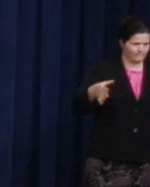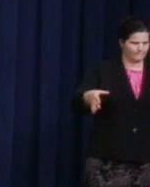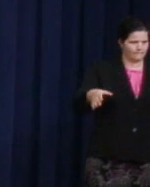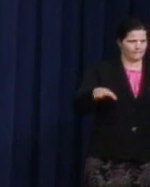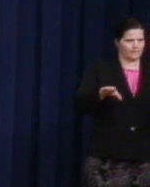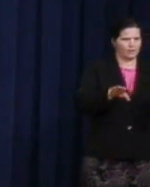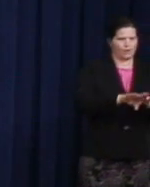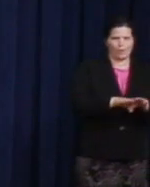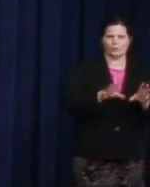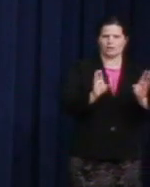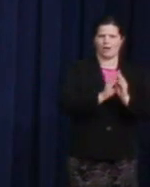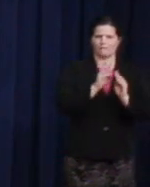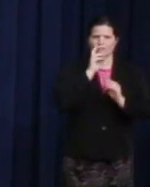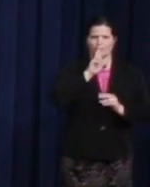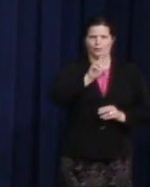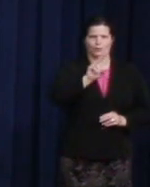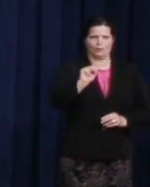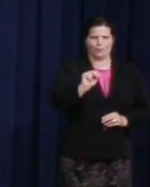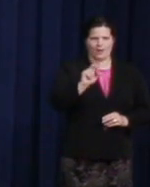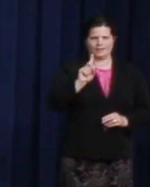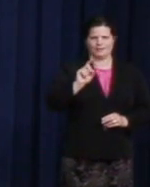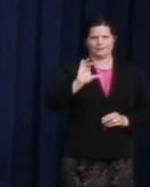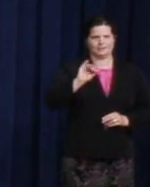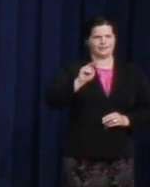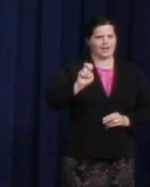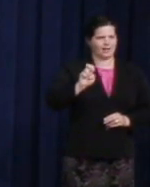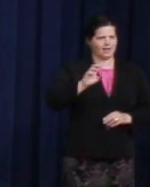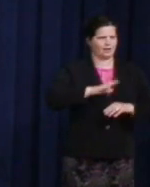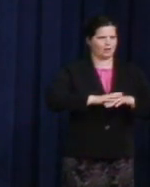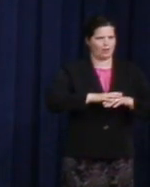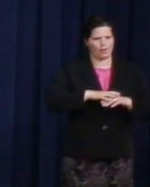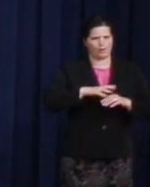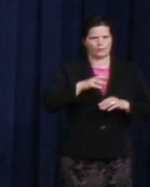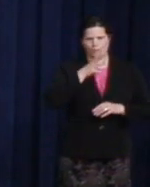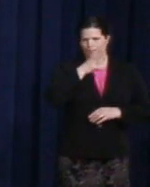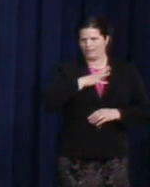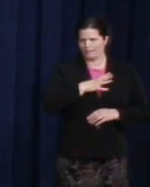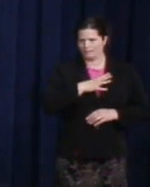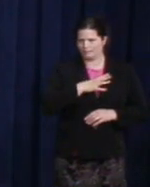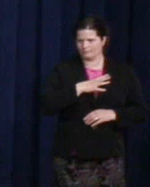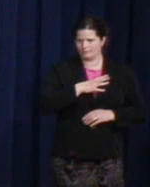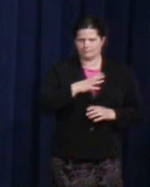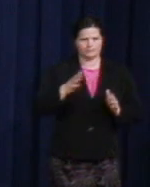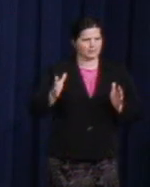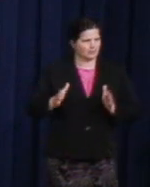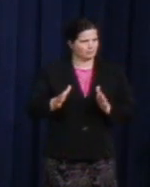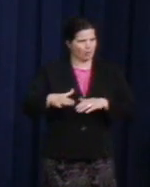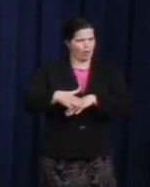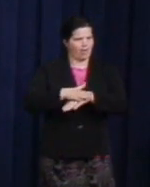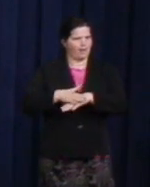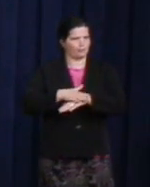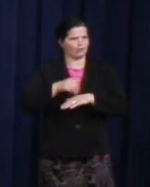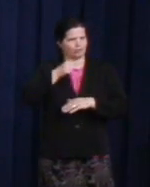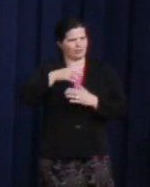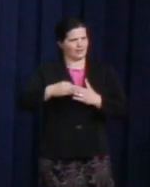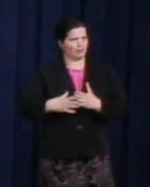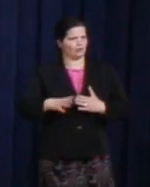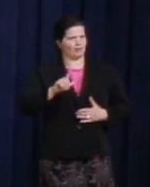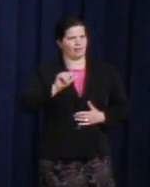Decade on Women to a small Aboriginal leader named Lilla Watson, who stood at a podium of people